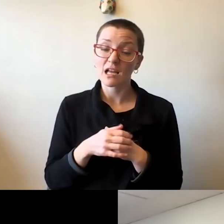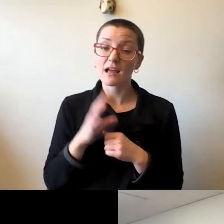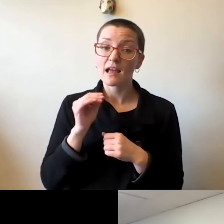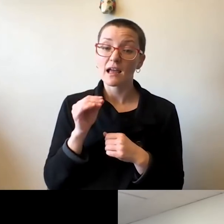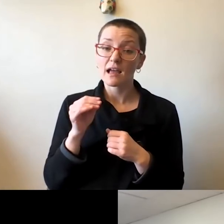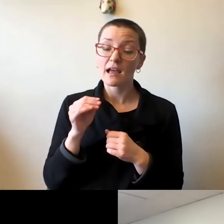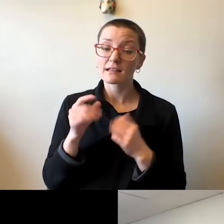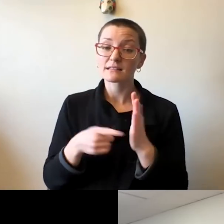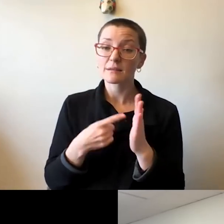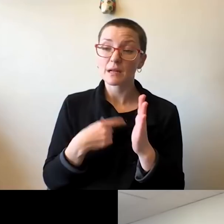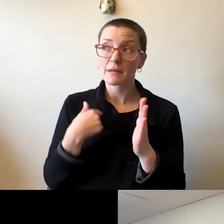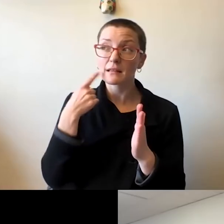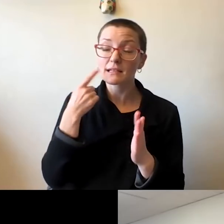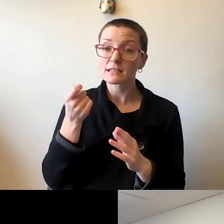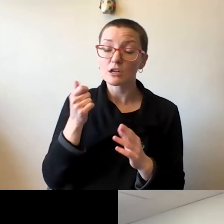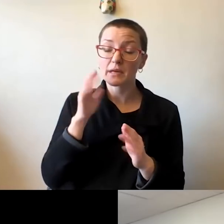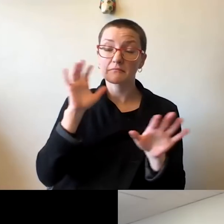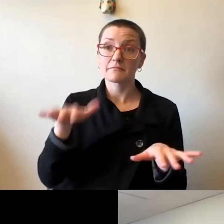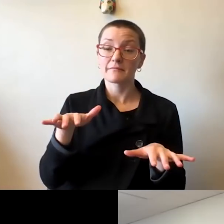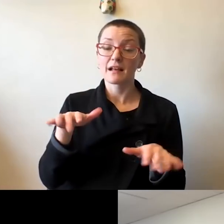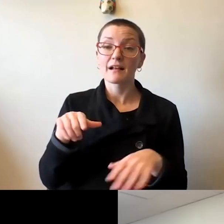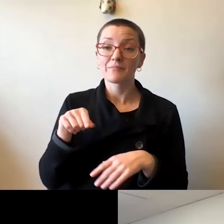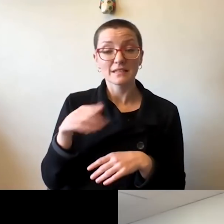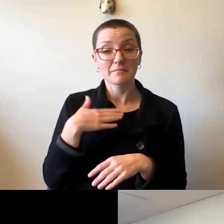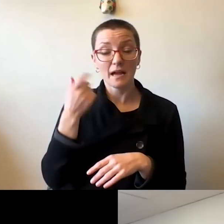kind of unbelievable, because this is my understanding that this is the first time